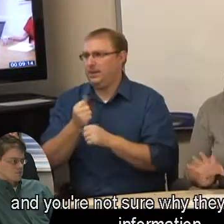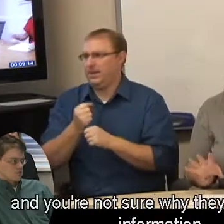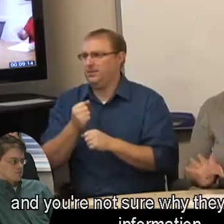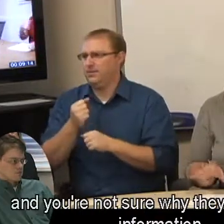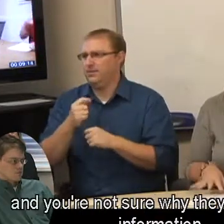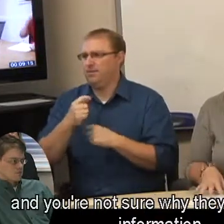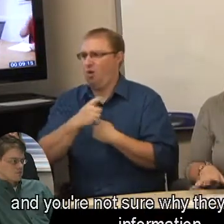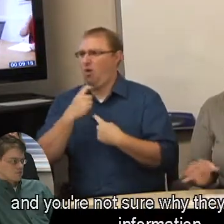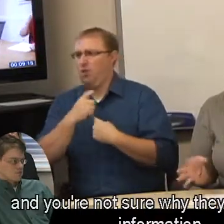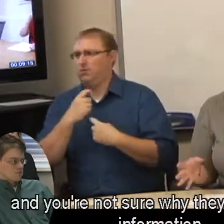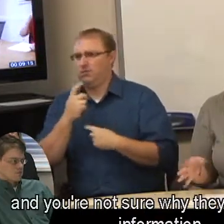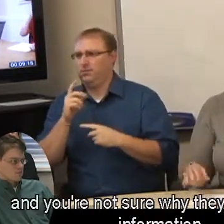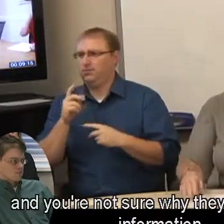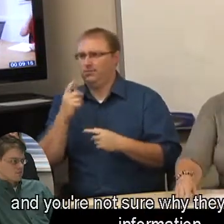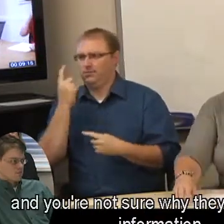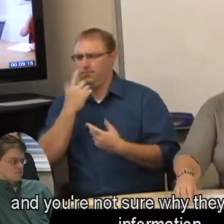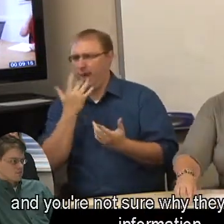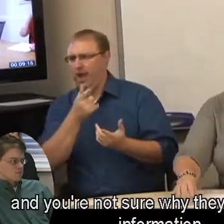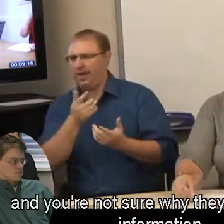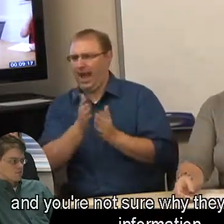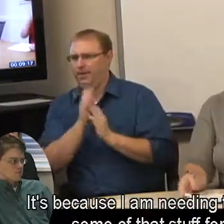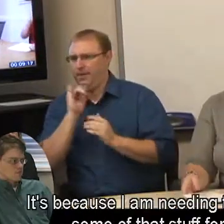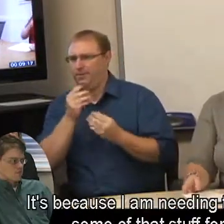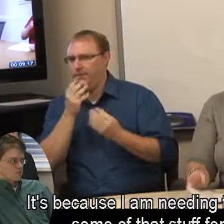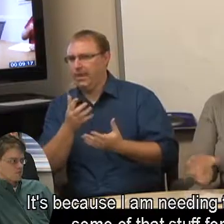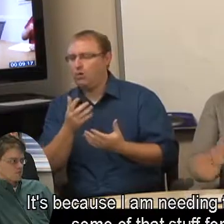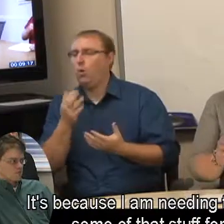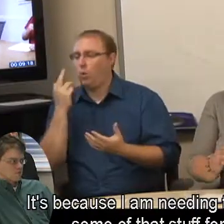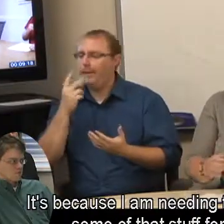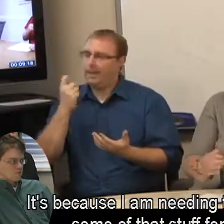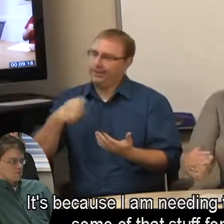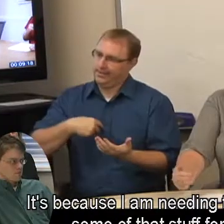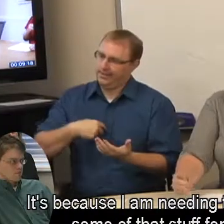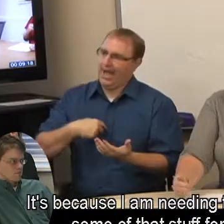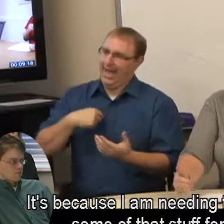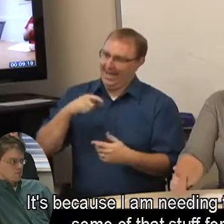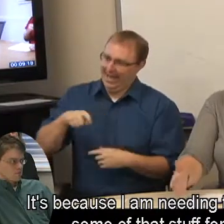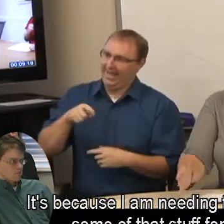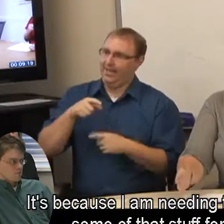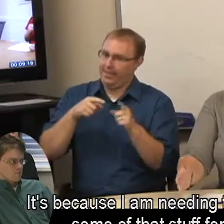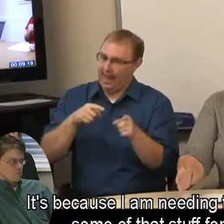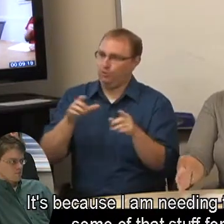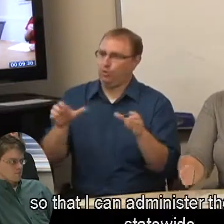and you're not sure why they want all this information. It's because I am needing them to do some of that stuff for me